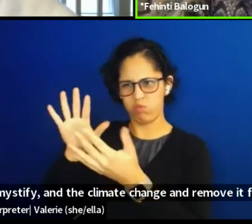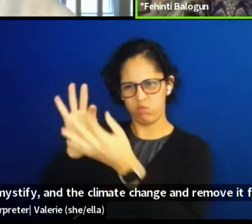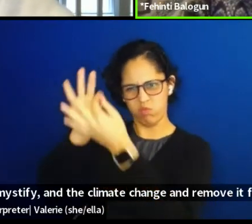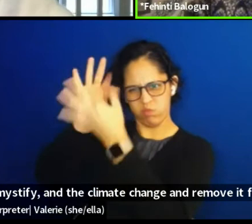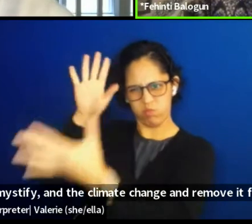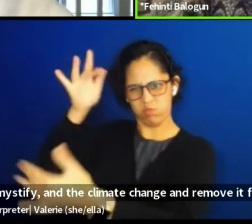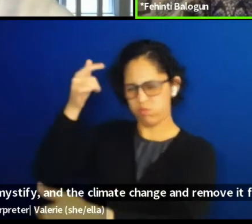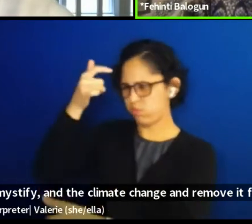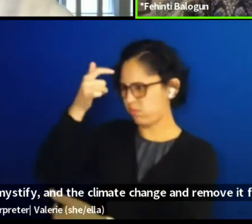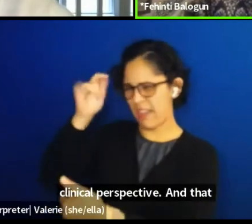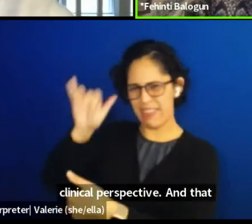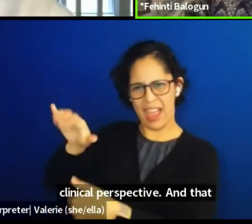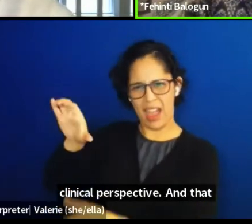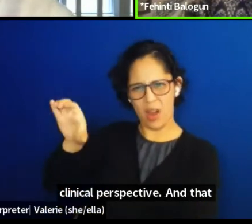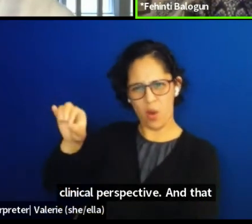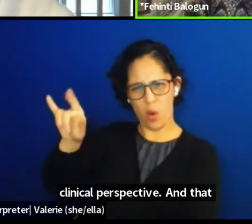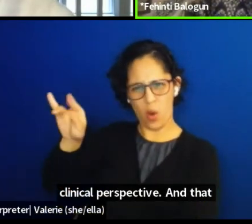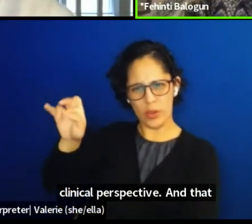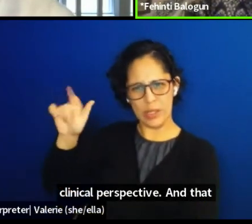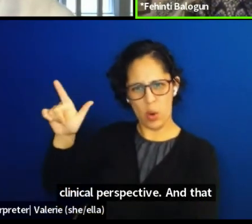And that is a long story short.